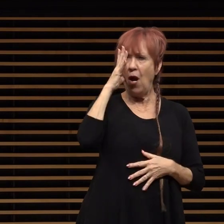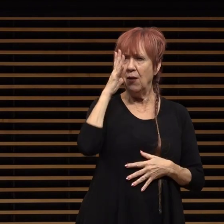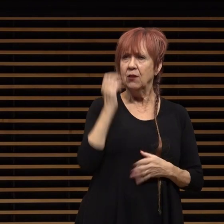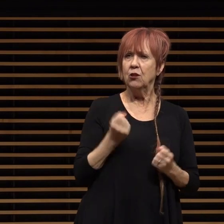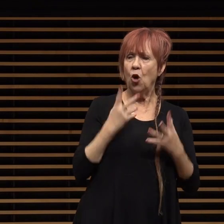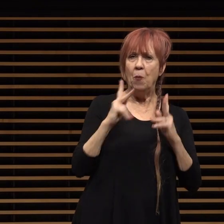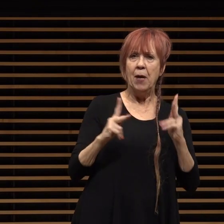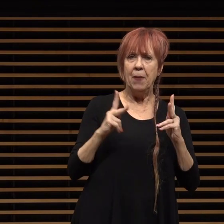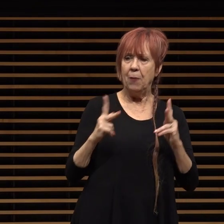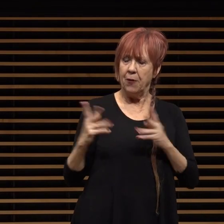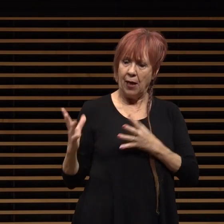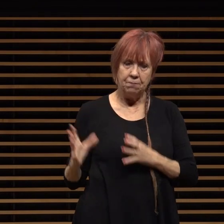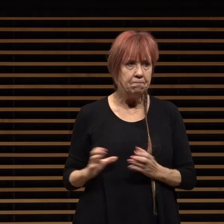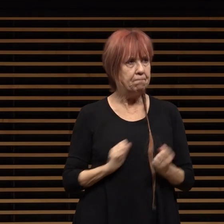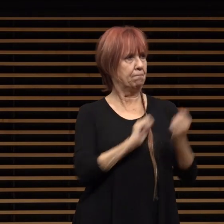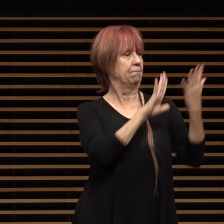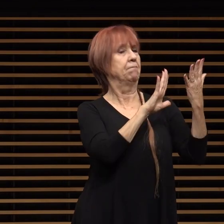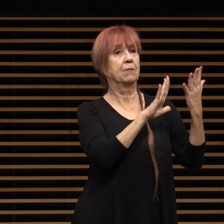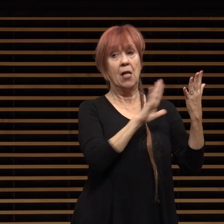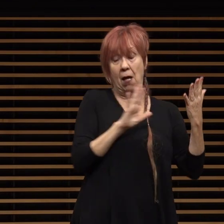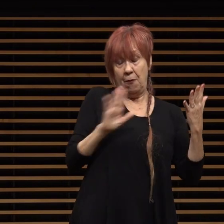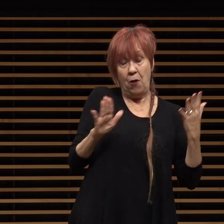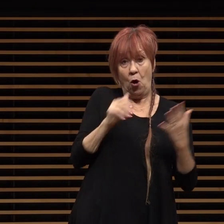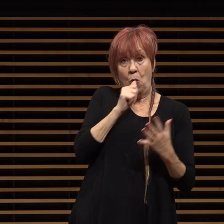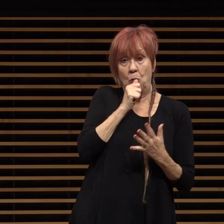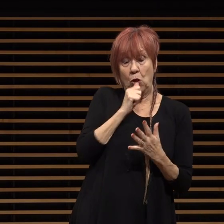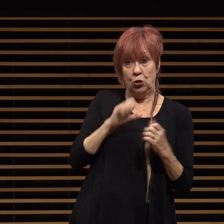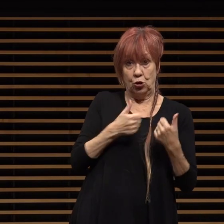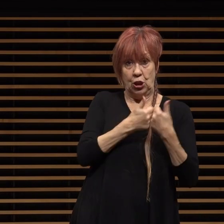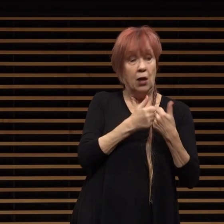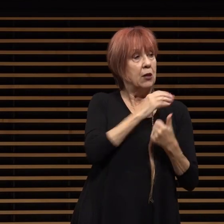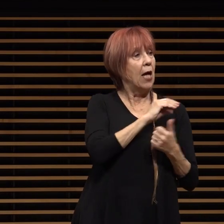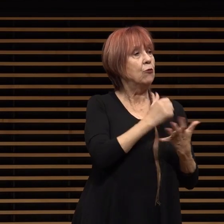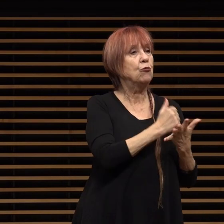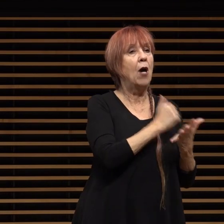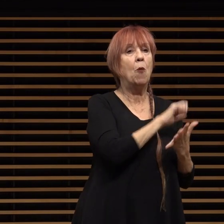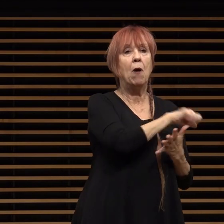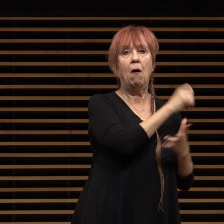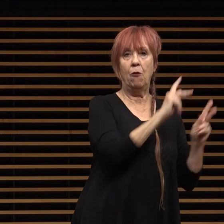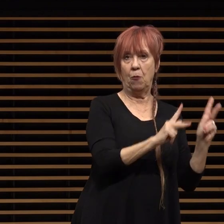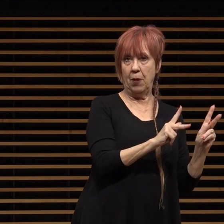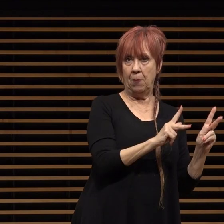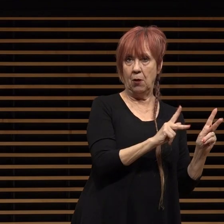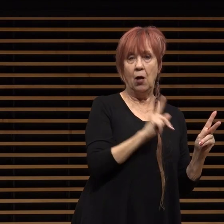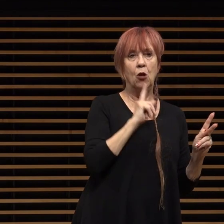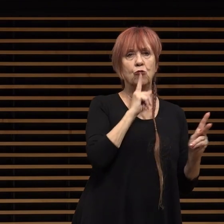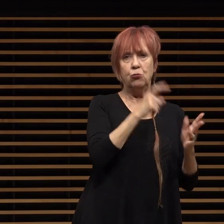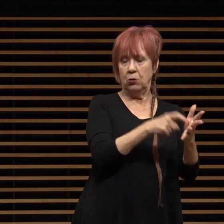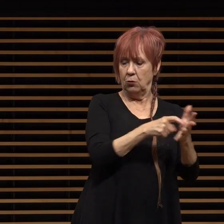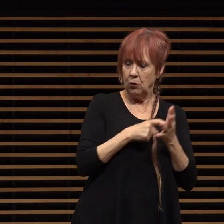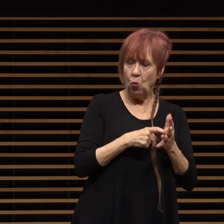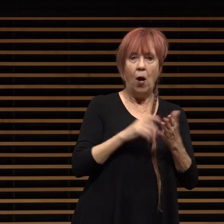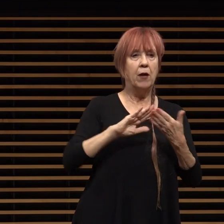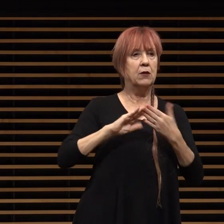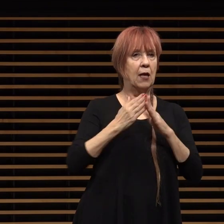address not just their personal challenges but those of others it truly takes a village during these